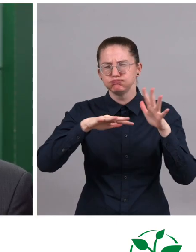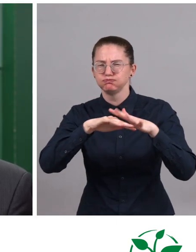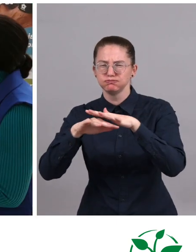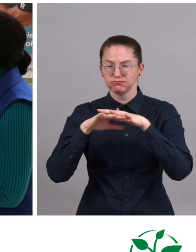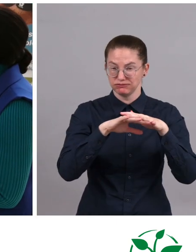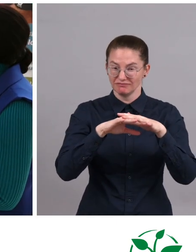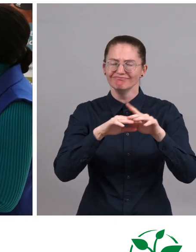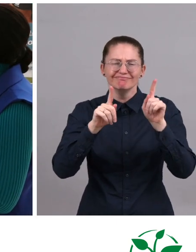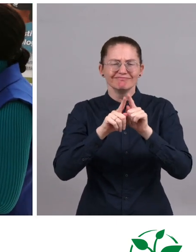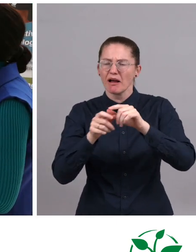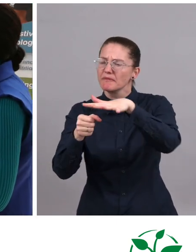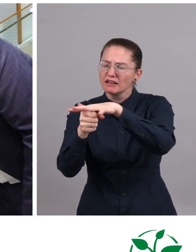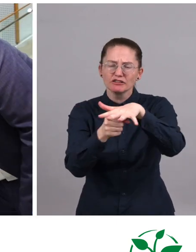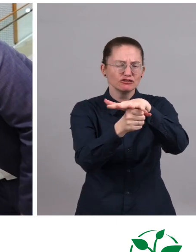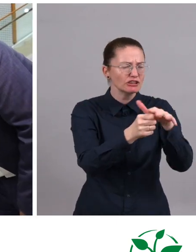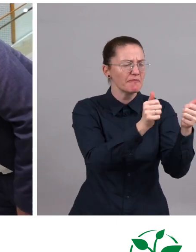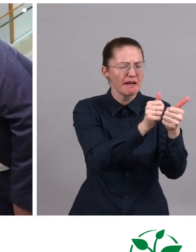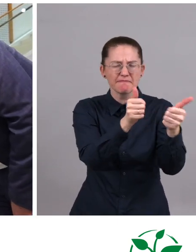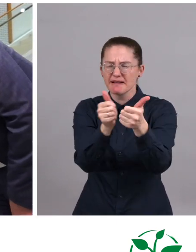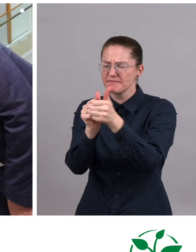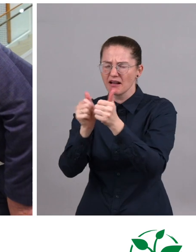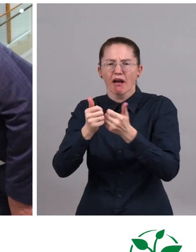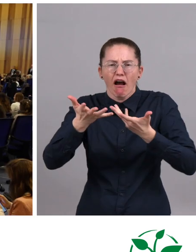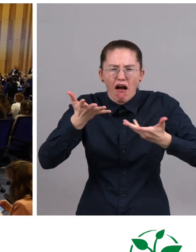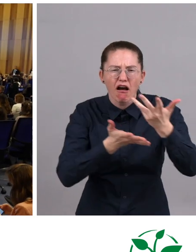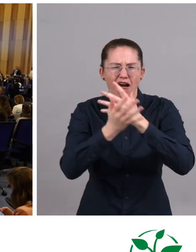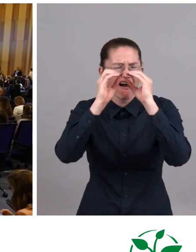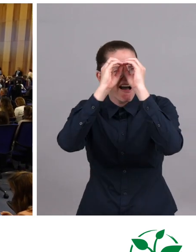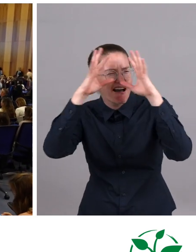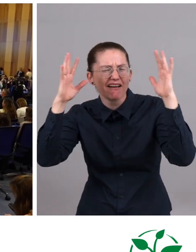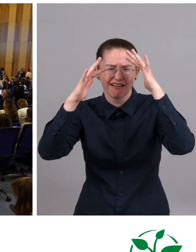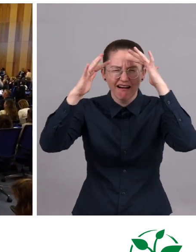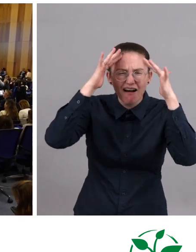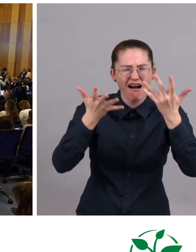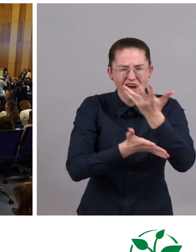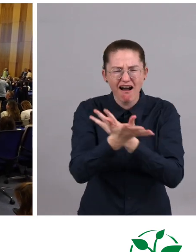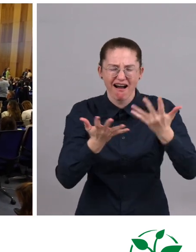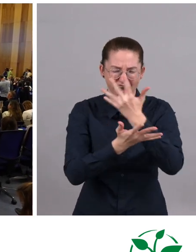we can bring the spirit and the idea and the networks of the Zero Project to regions of the world.